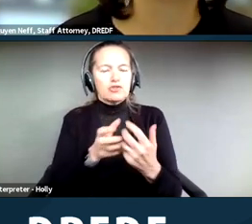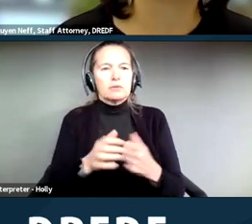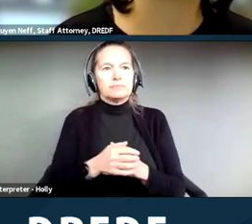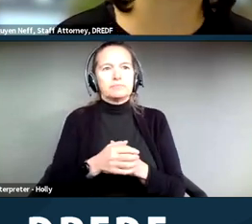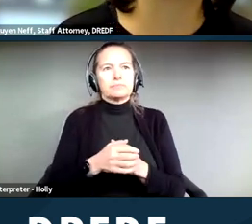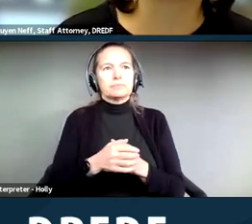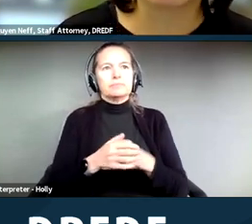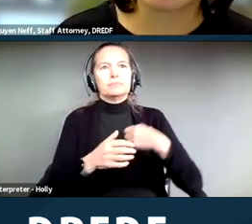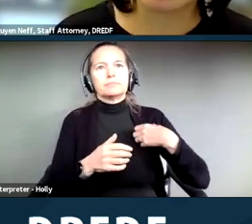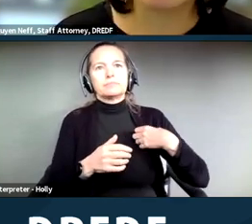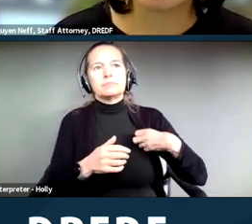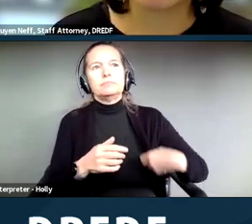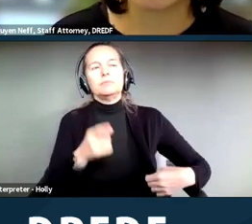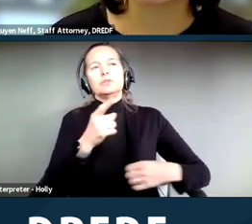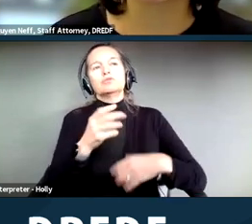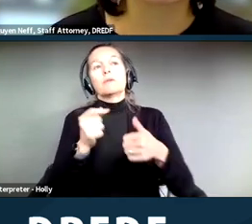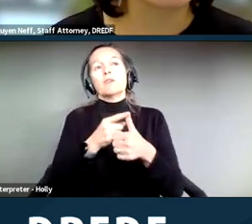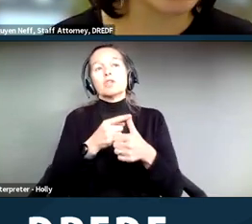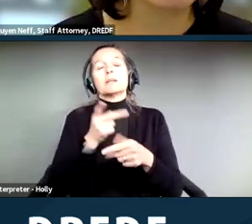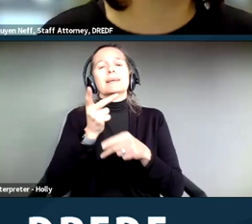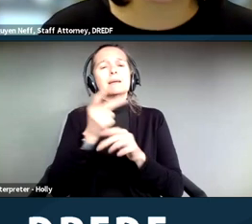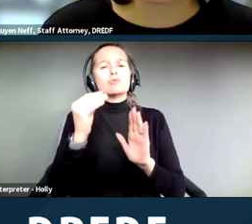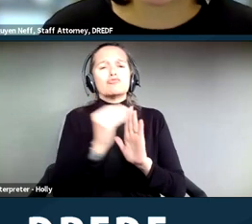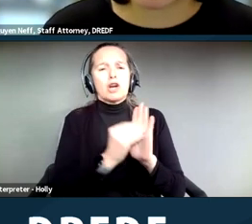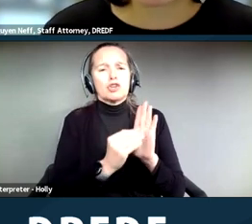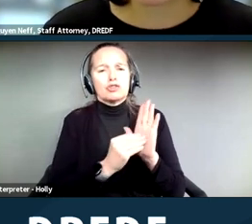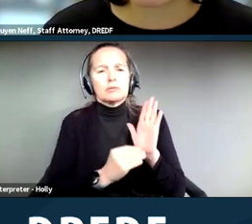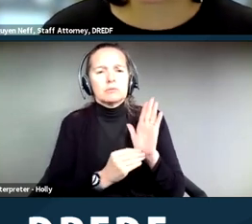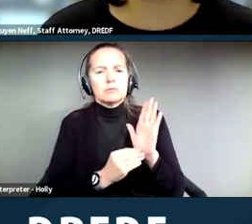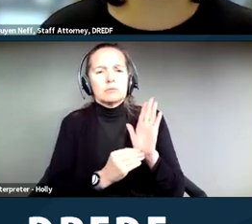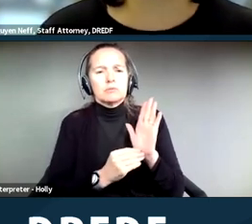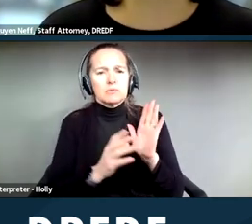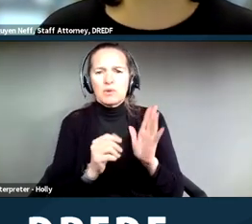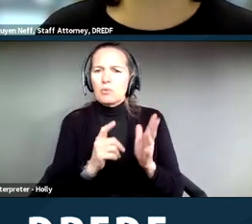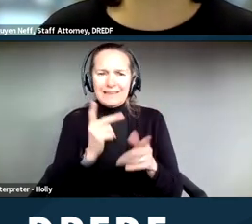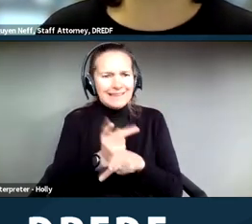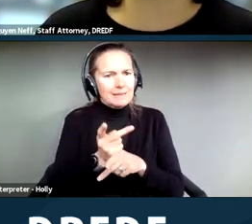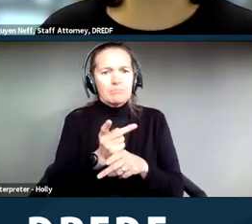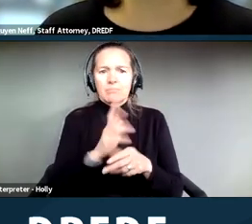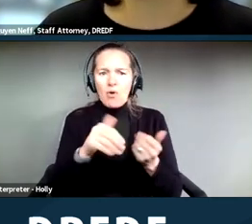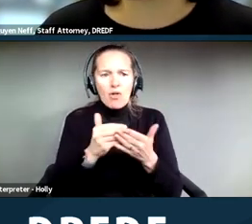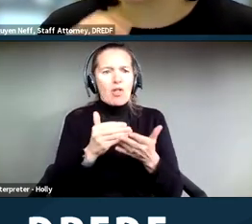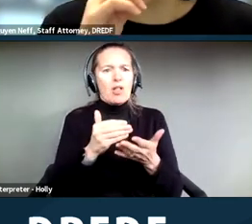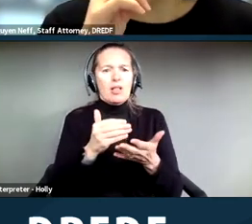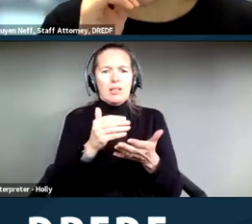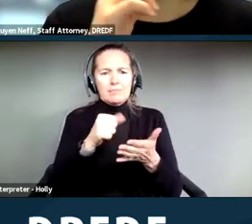I want to keep a record of your requests, you know, make a paper trail. Again, if you choose to